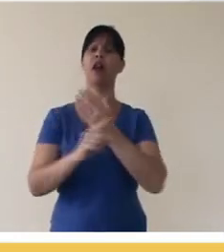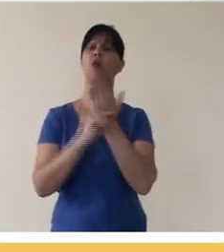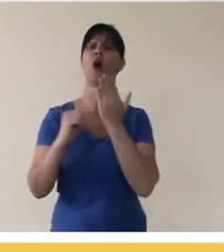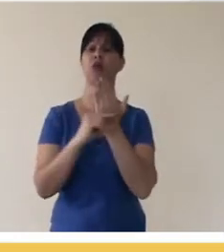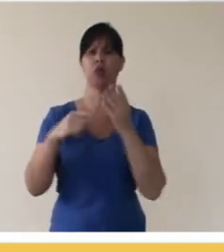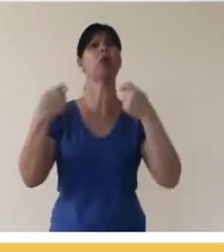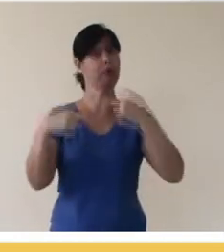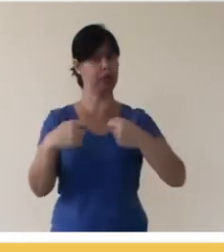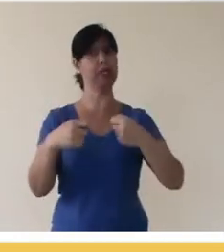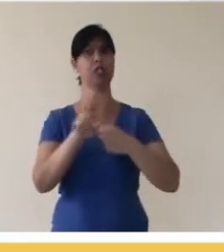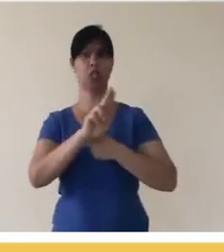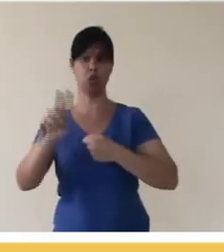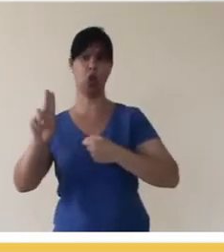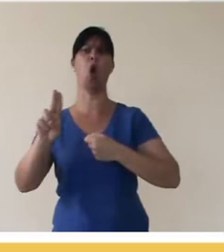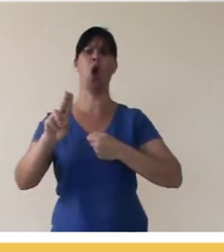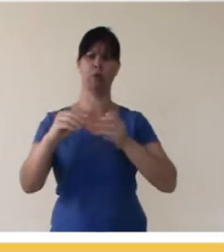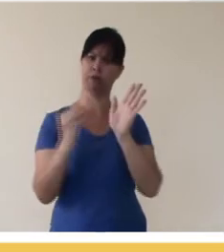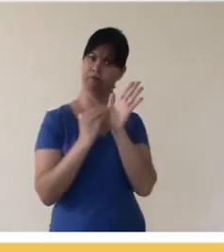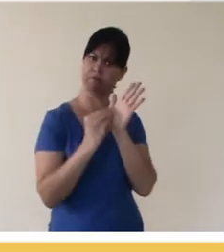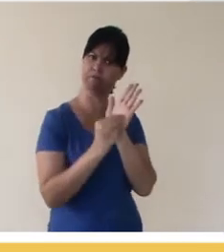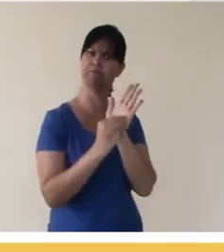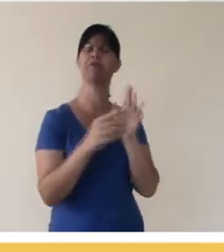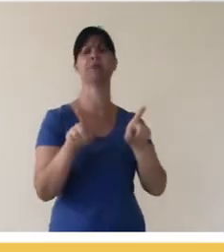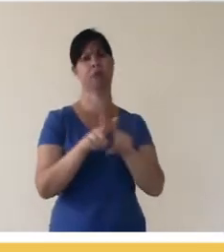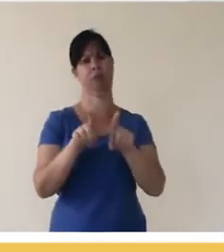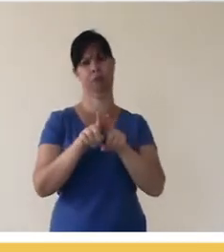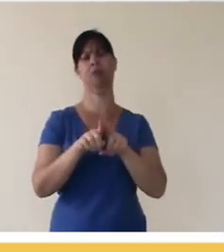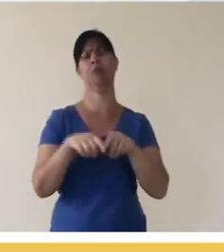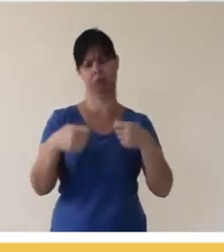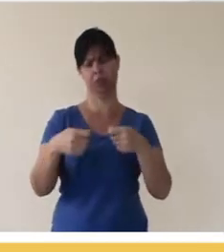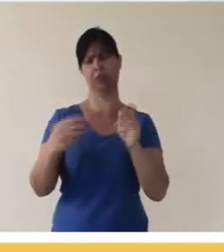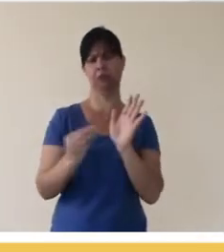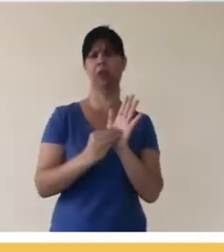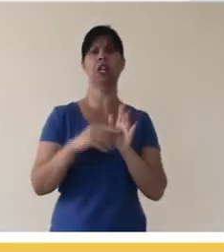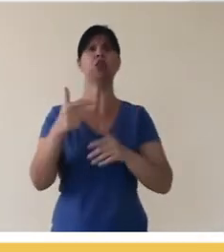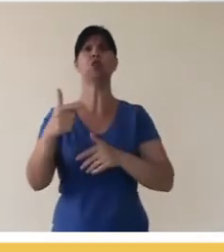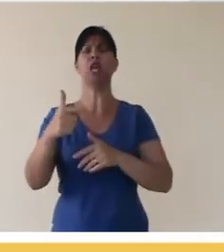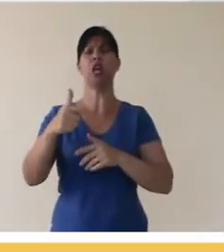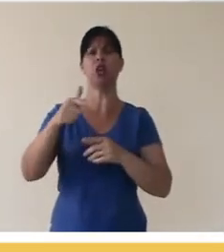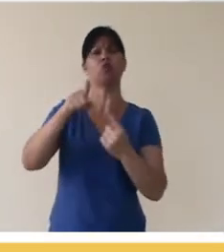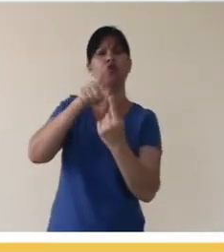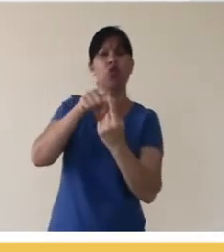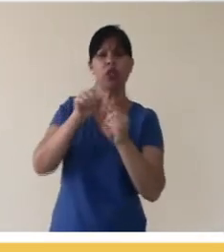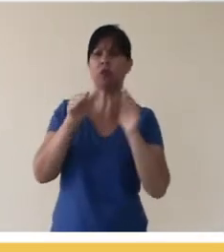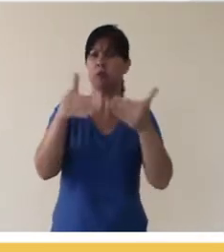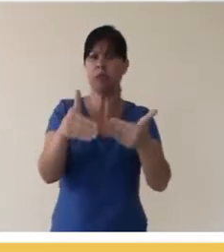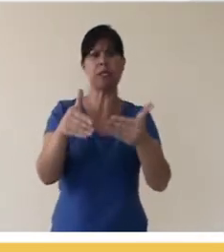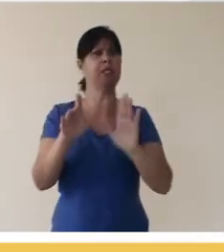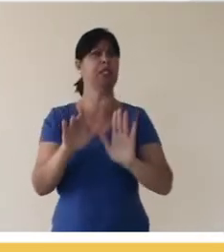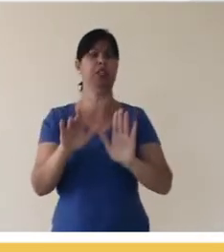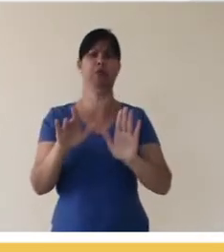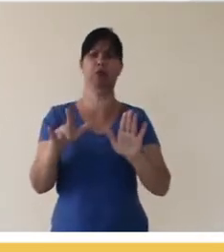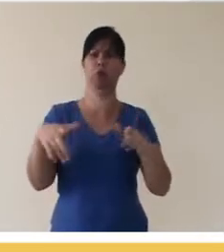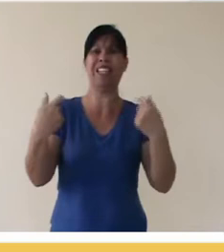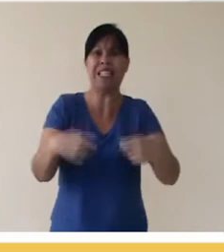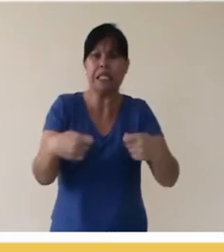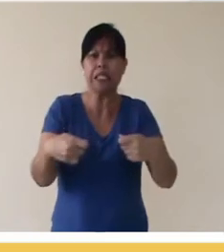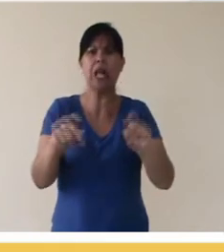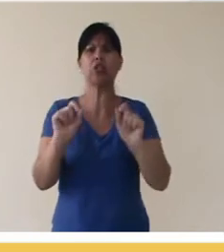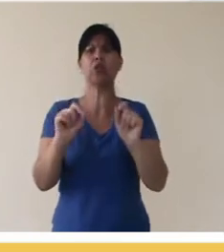authorship, rights holder has to be attributed, then the names of the authors, editors, there is no specific format, there is no need